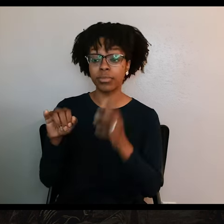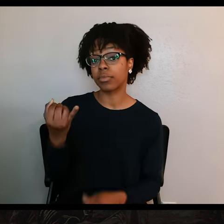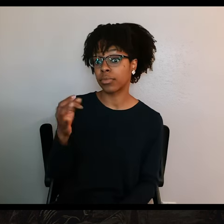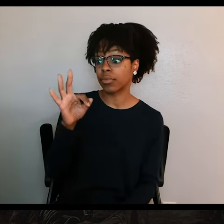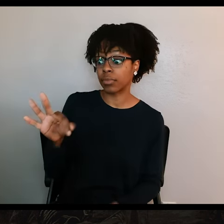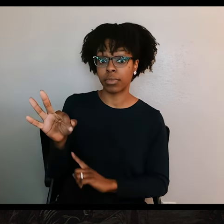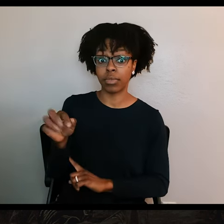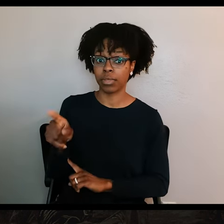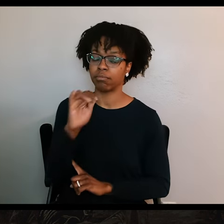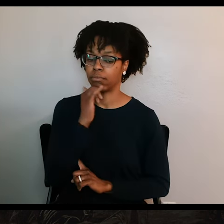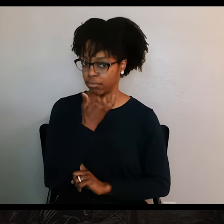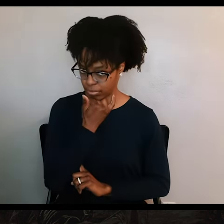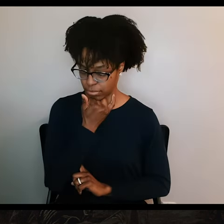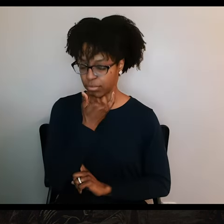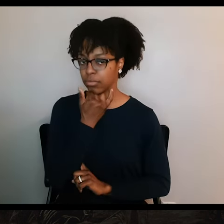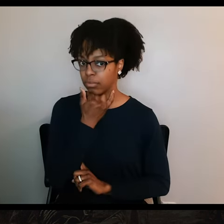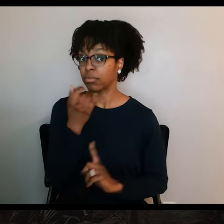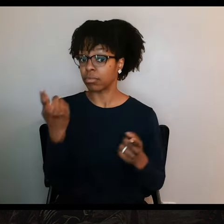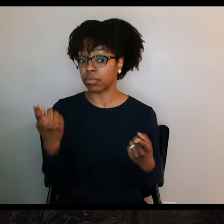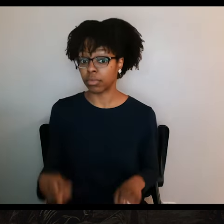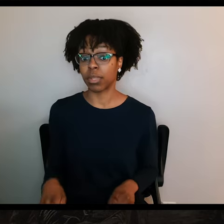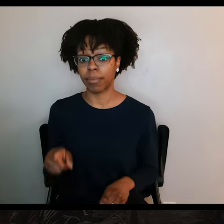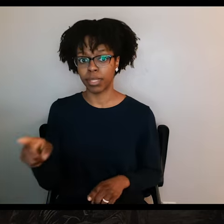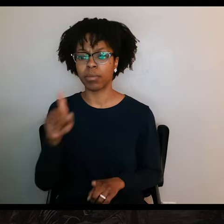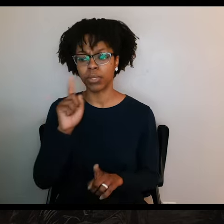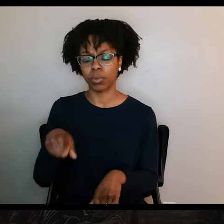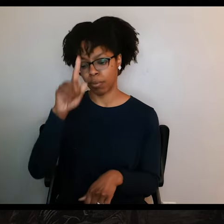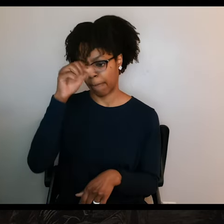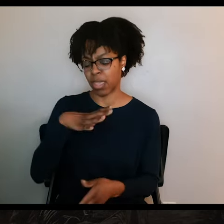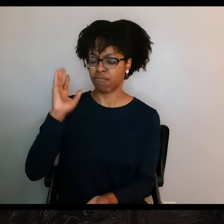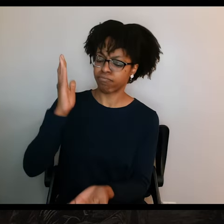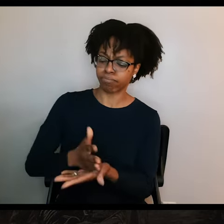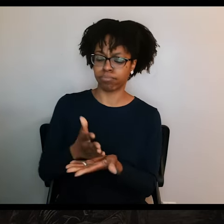Fannin made a fatal mistake during the retreat when he called a halt for his men in a big, open field.